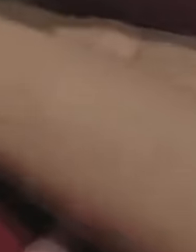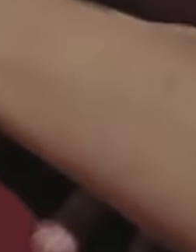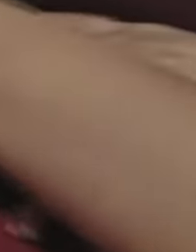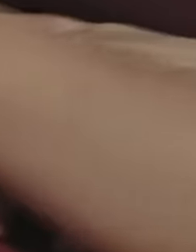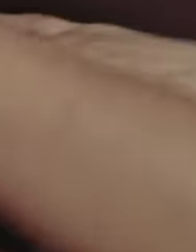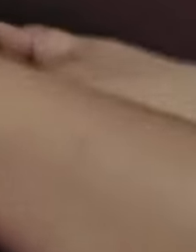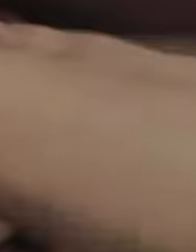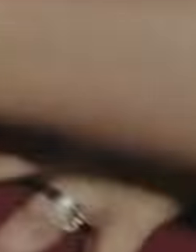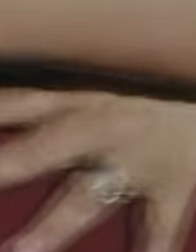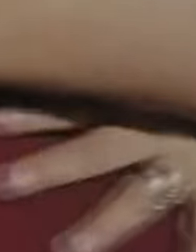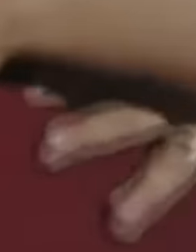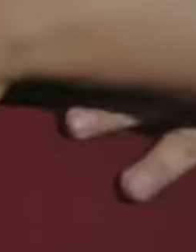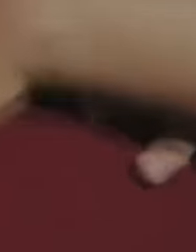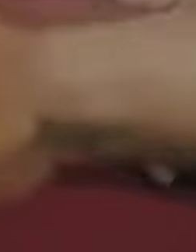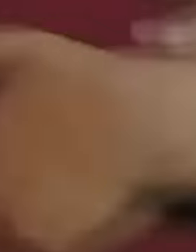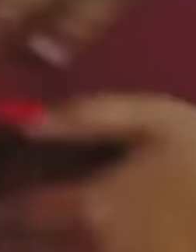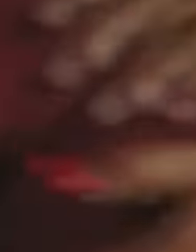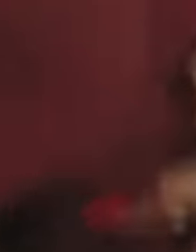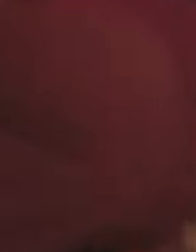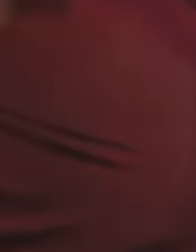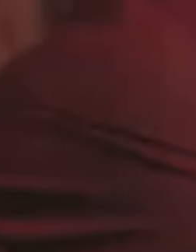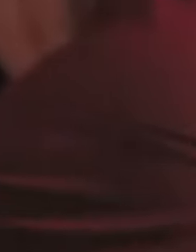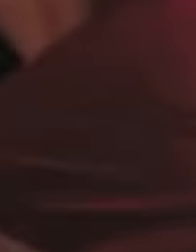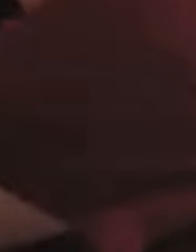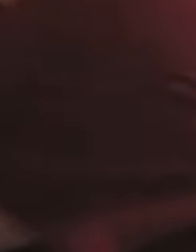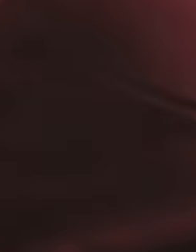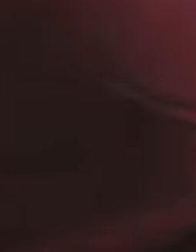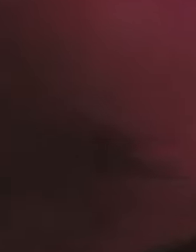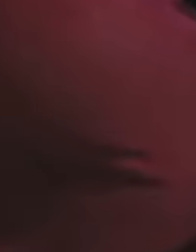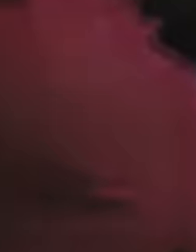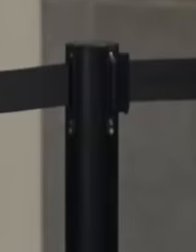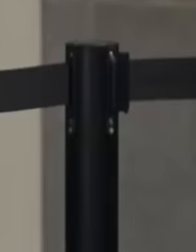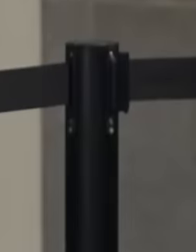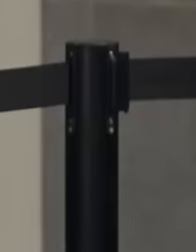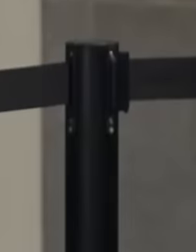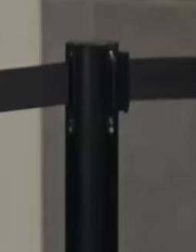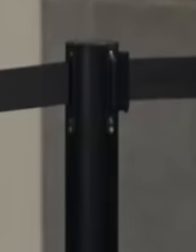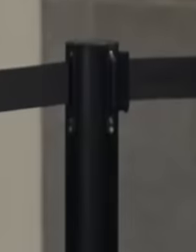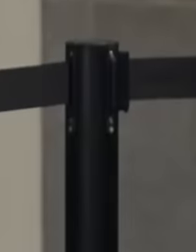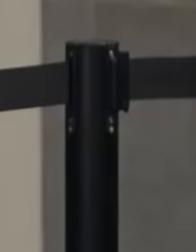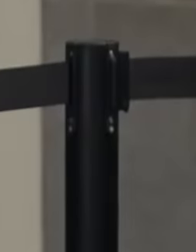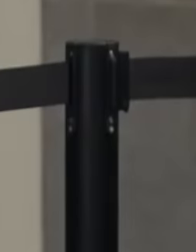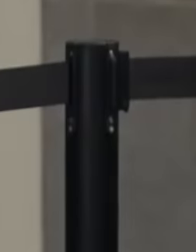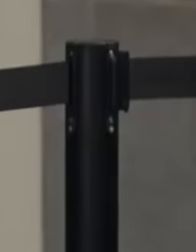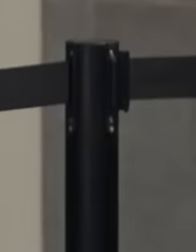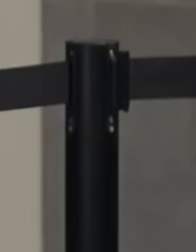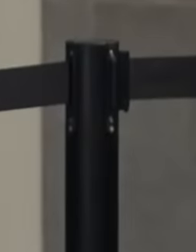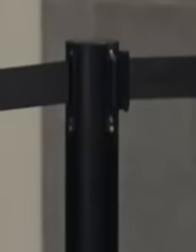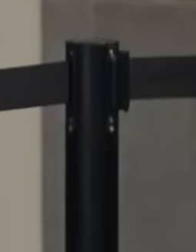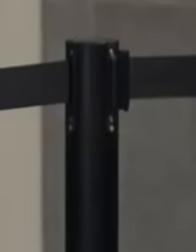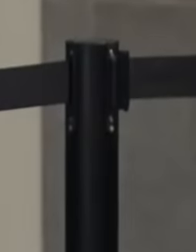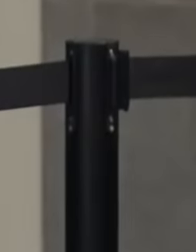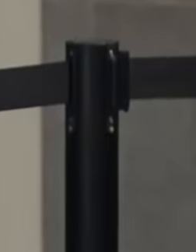when he was elected, let's see this dialogue What happens between the president and the reporter of the